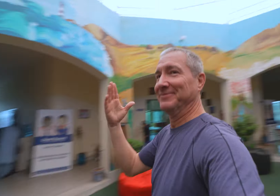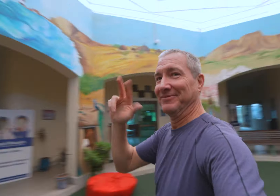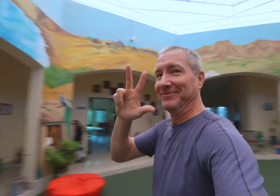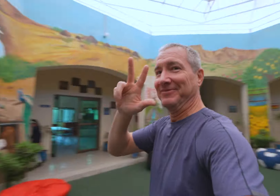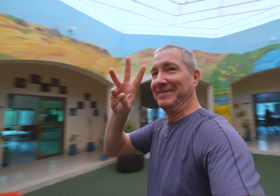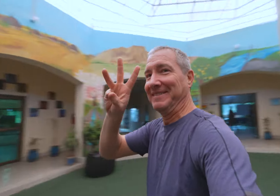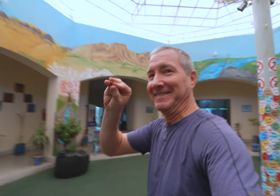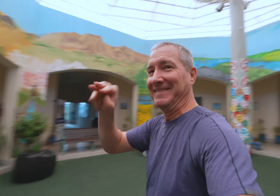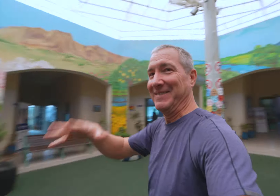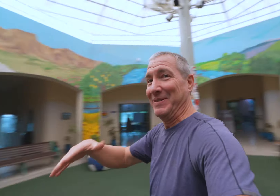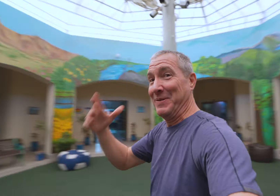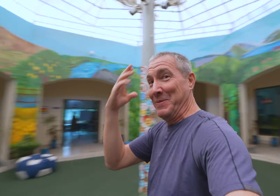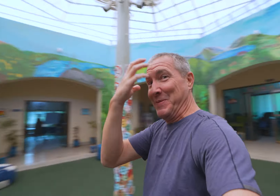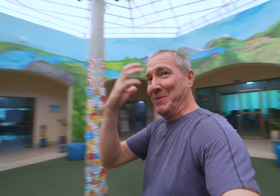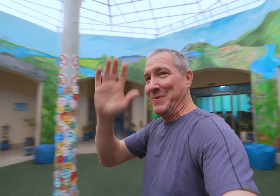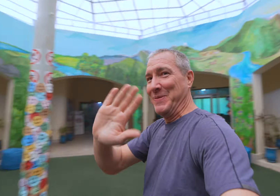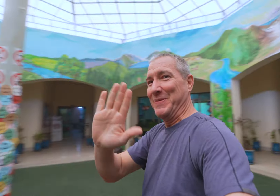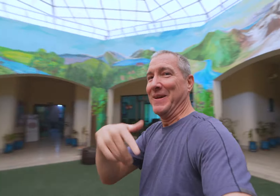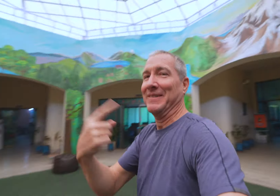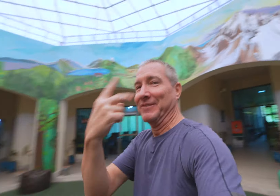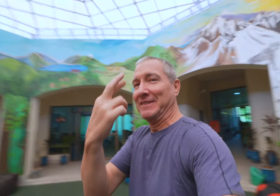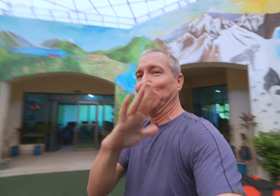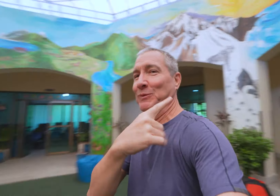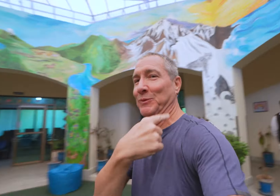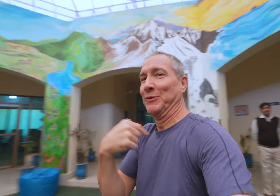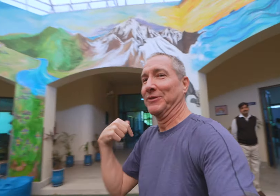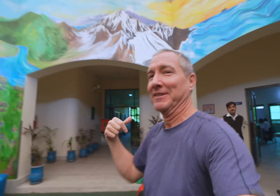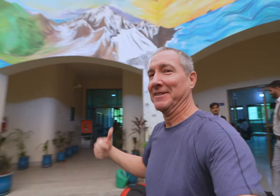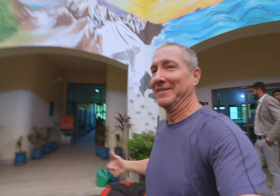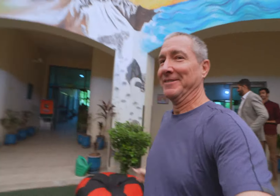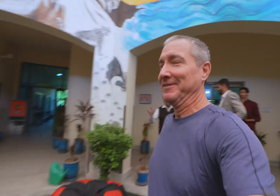360 and I’m getting dizzy, let’s see what they’re up to.